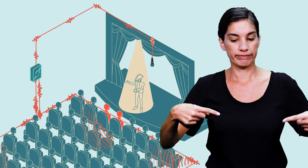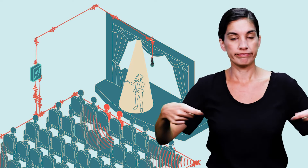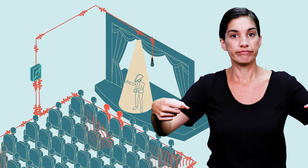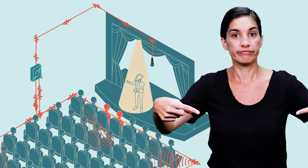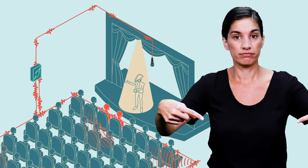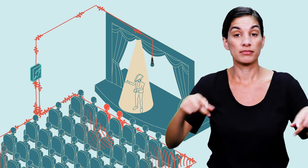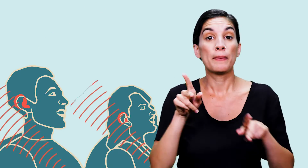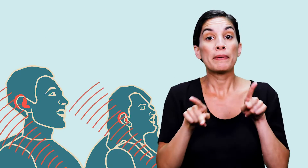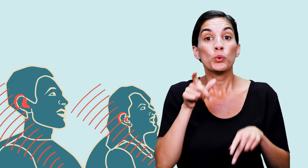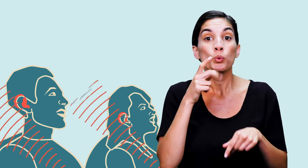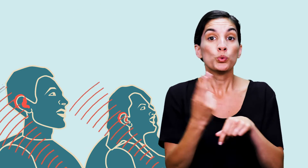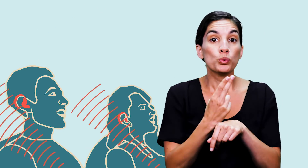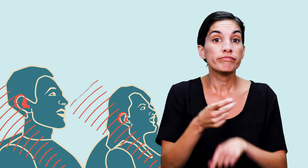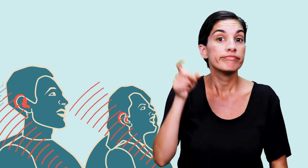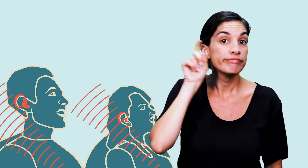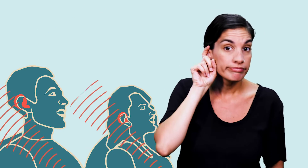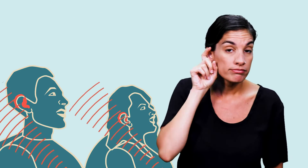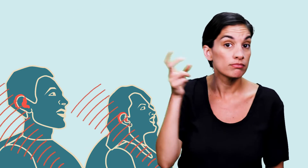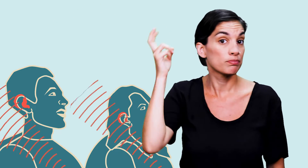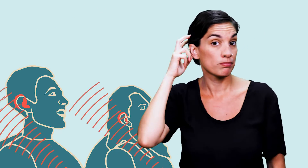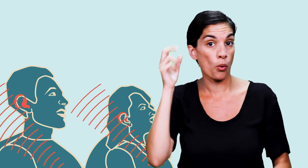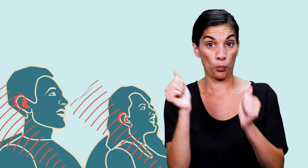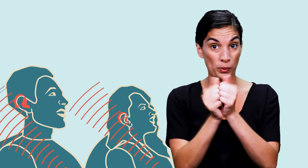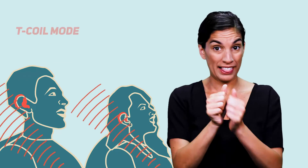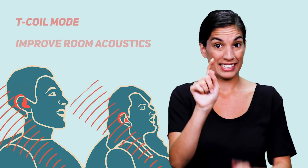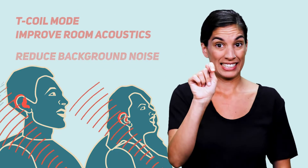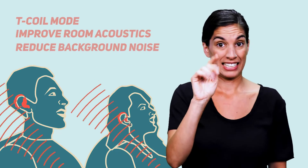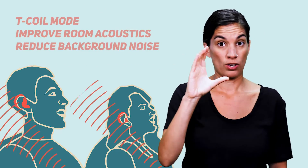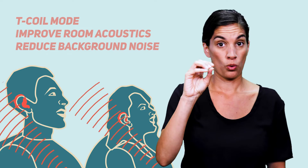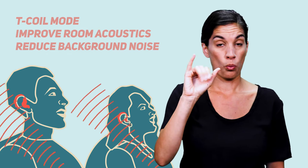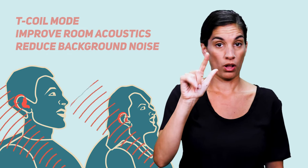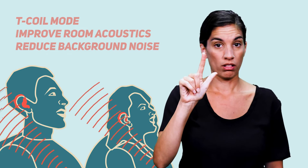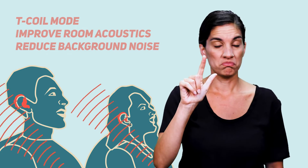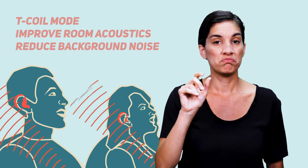It can be heard directly in an individual's hearing aid or cochlear implant via the telecoil,